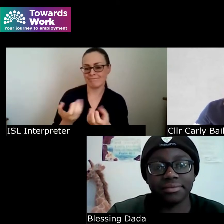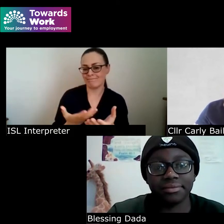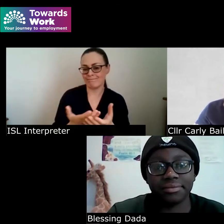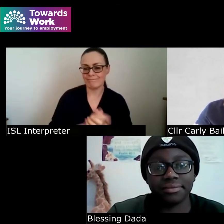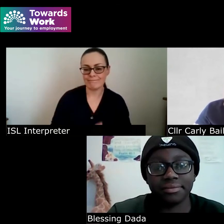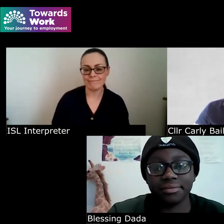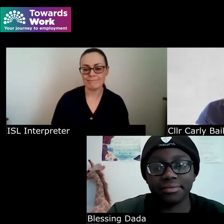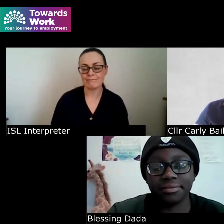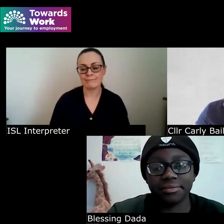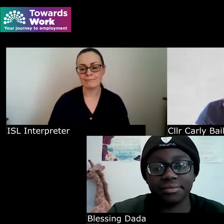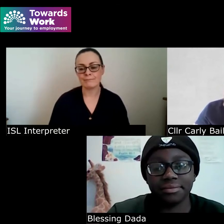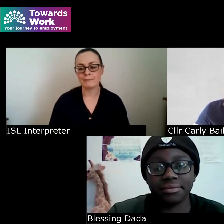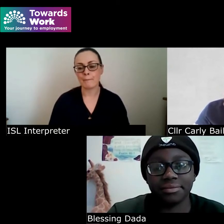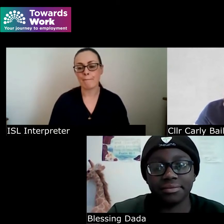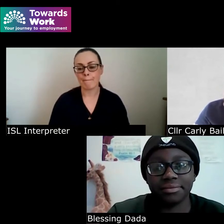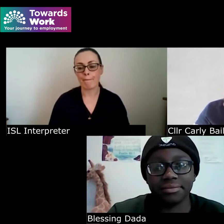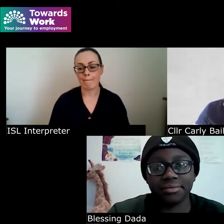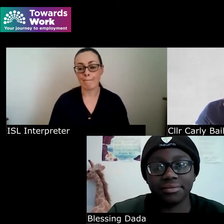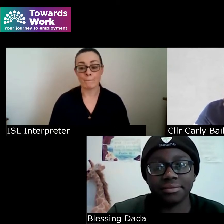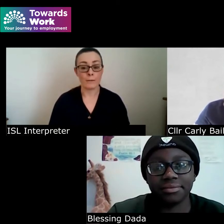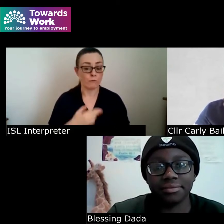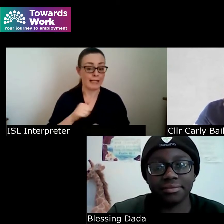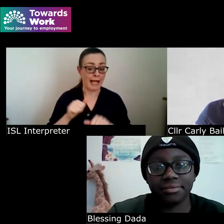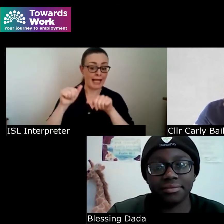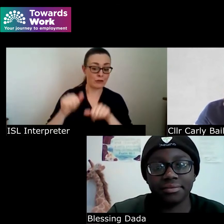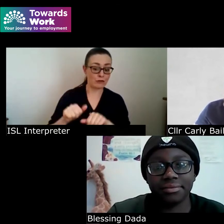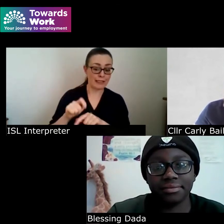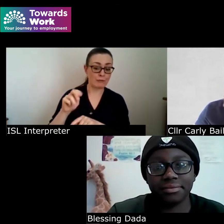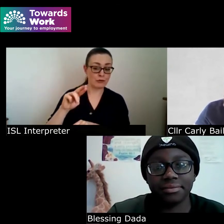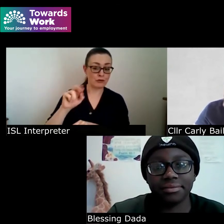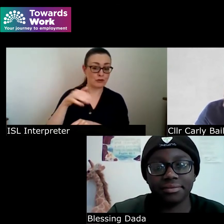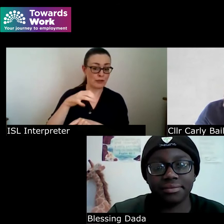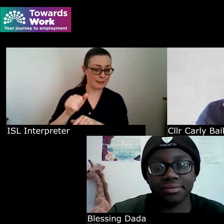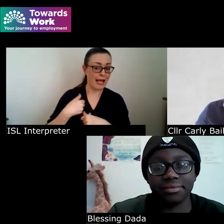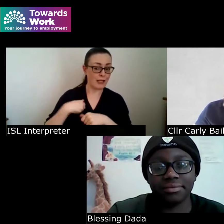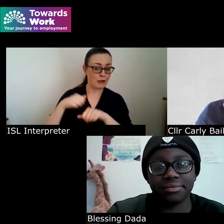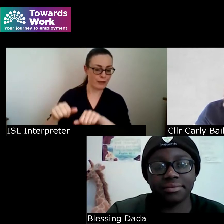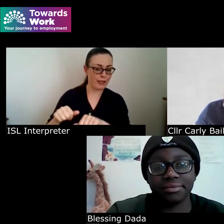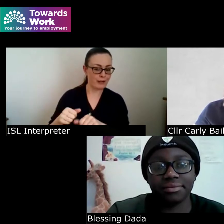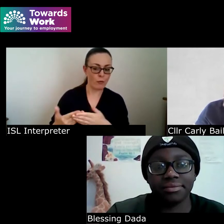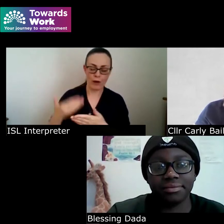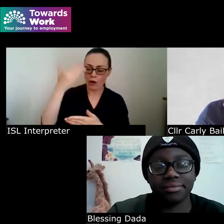think of you look I agree with Tracy we've learned so much from mentors and from throwing ourselves